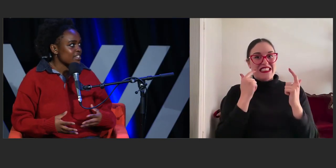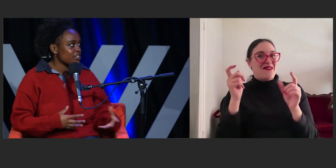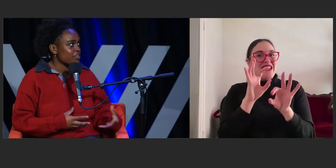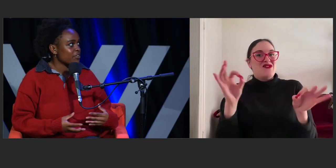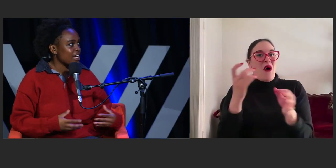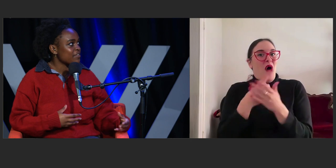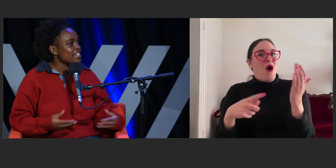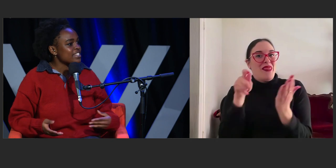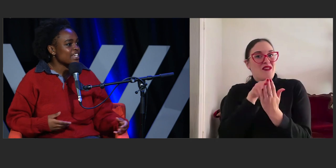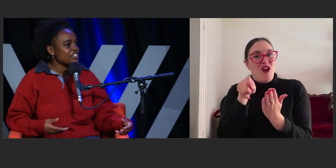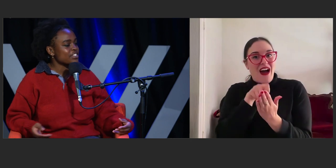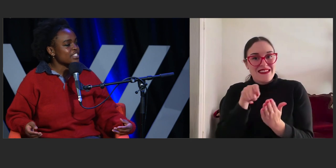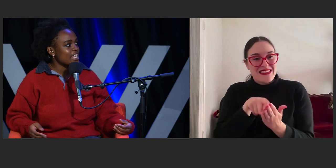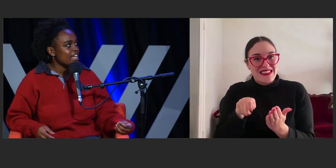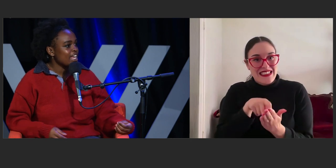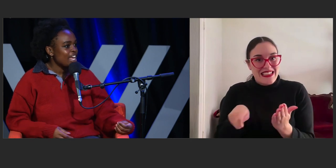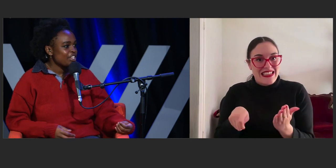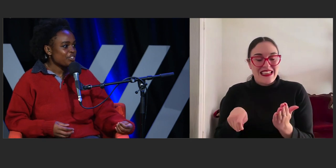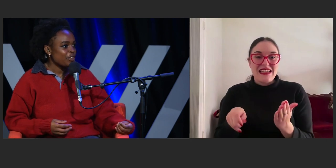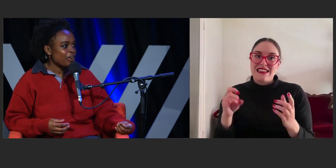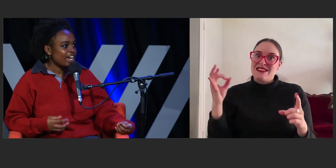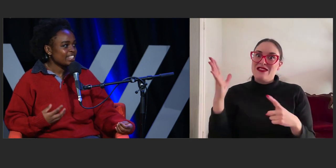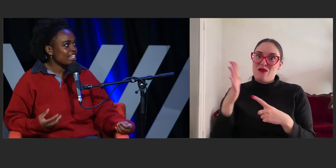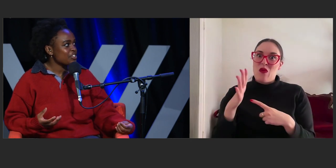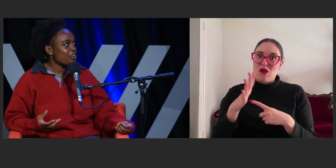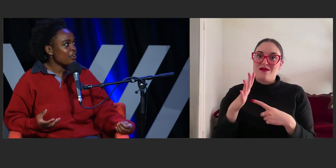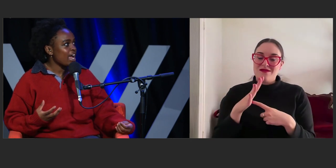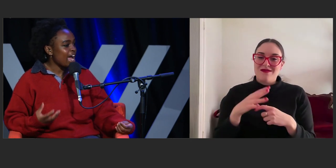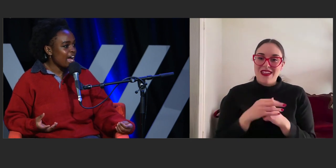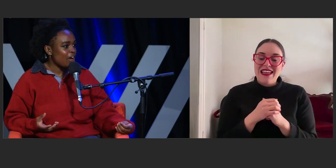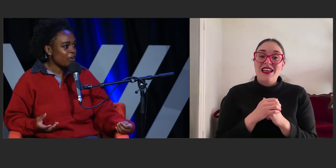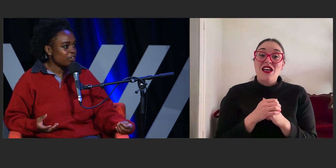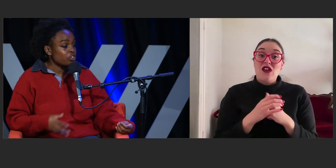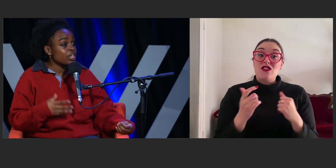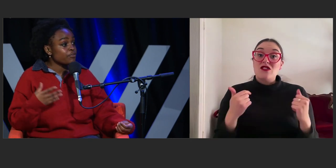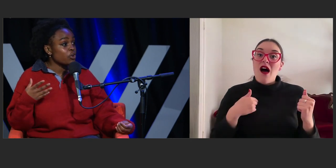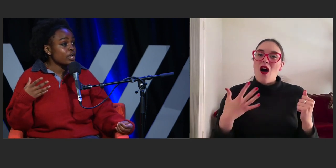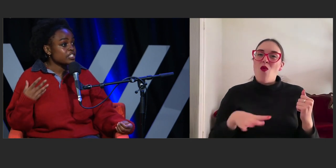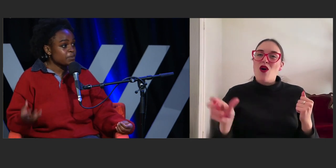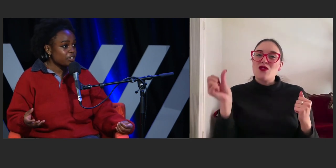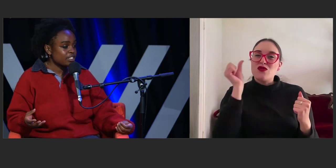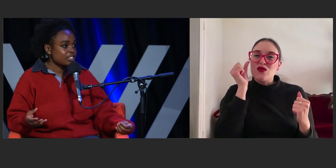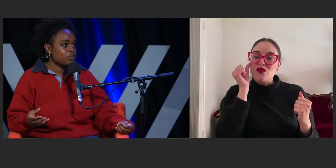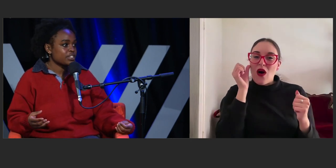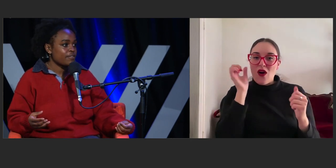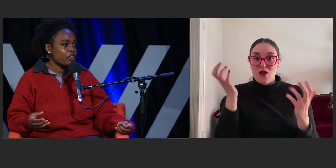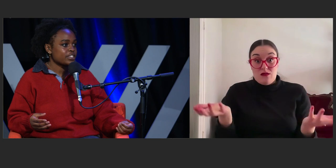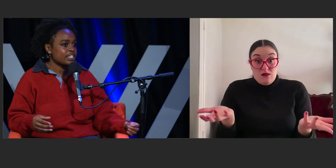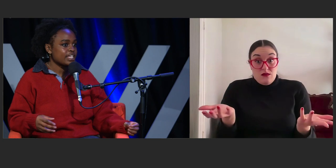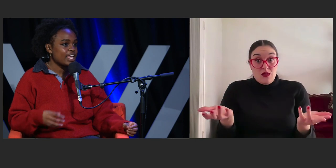and there's a lot of kind of intersections there. So, I'd like to know how, if your experiences with diversity